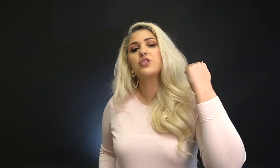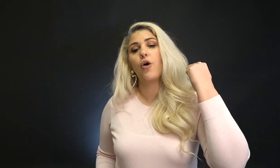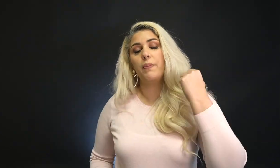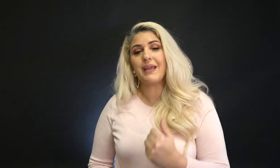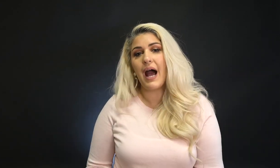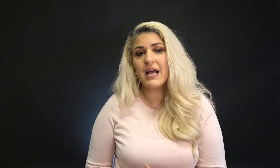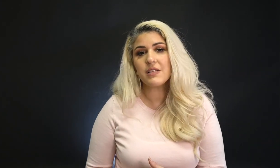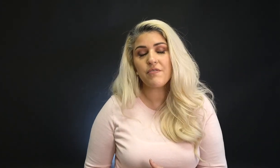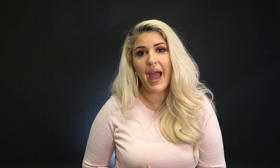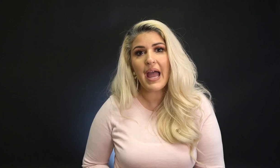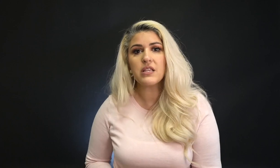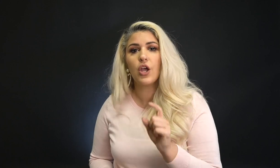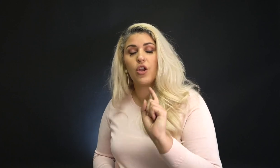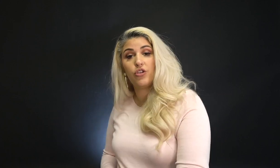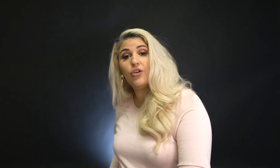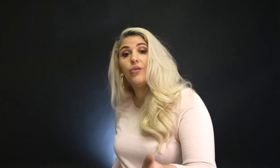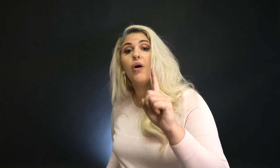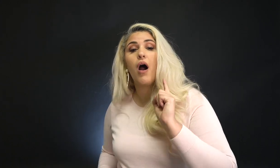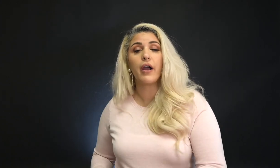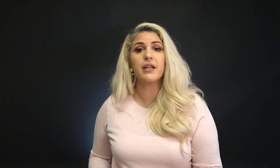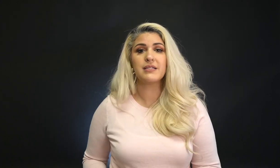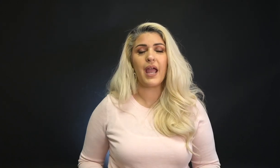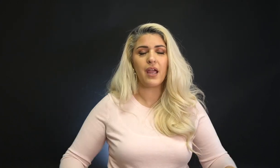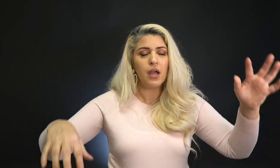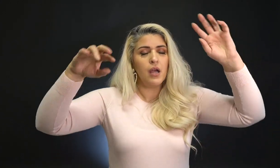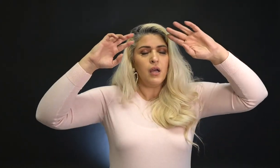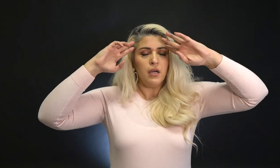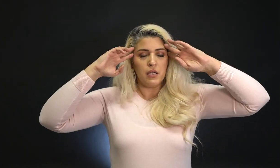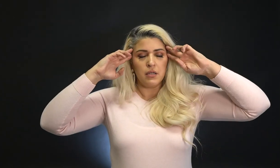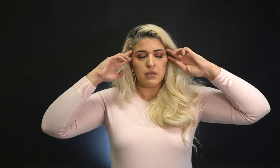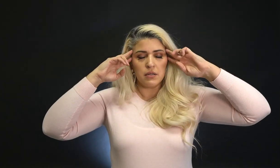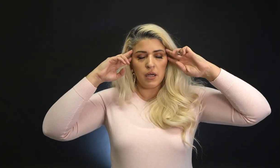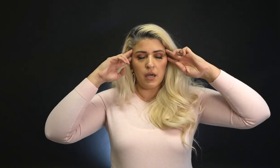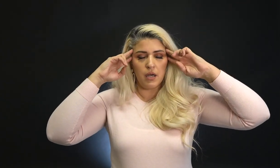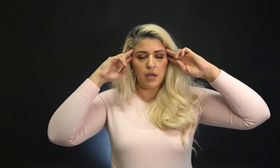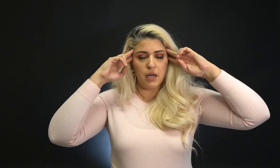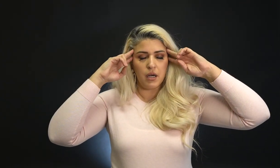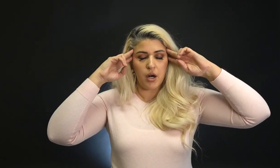So because of that, you are gonna say, "Receptive is king."